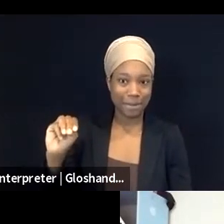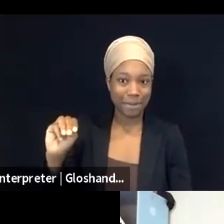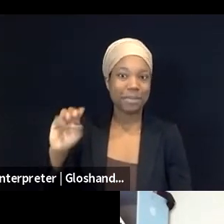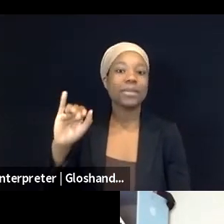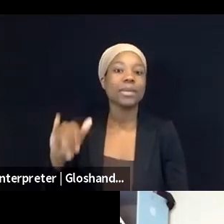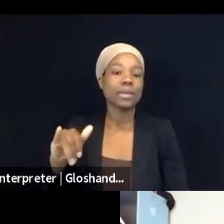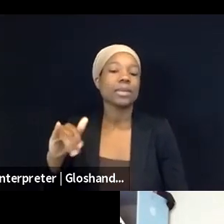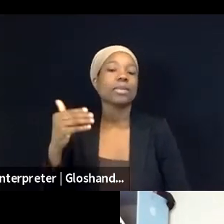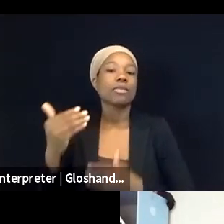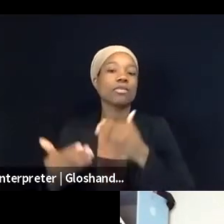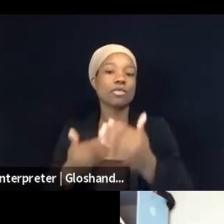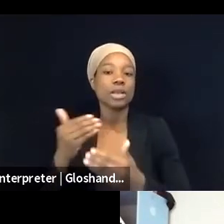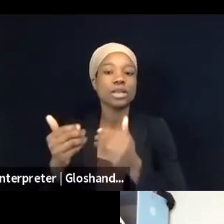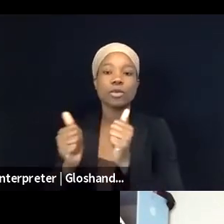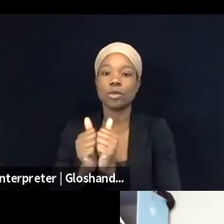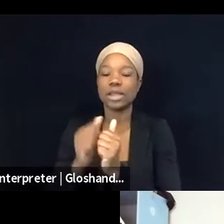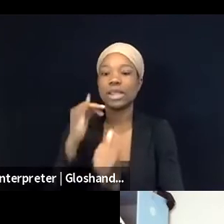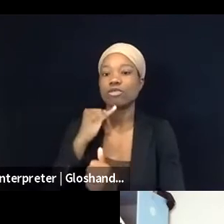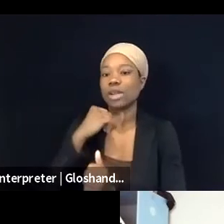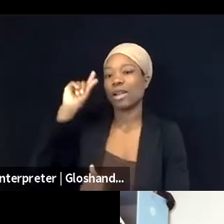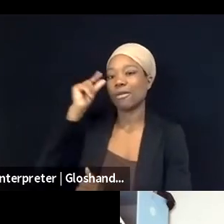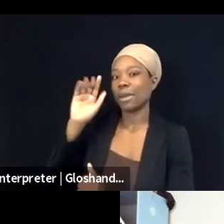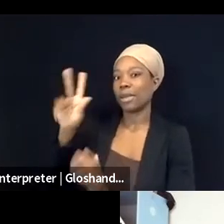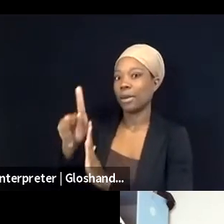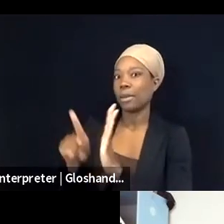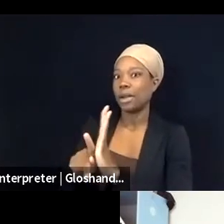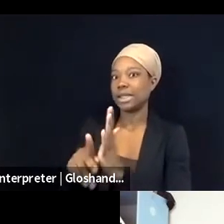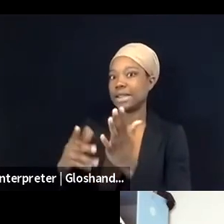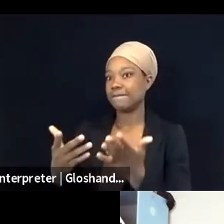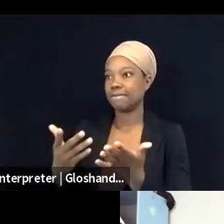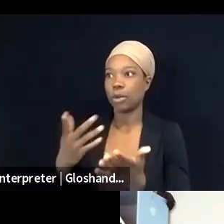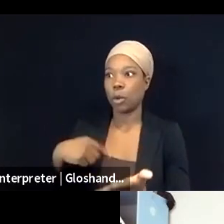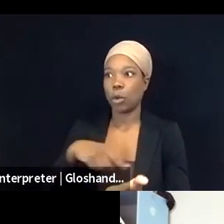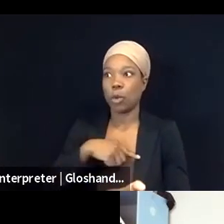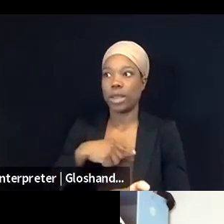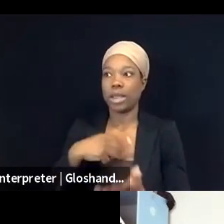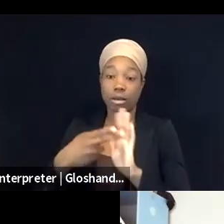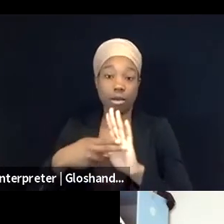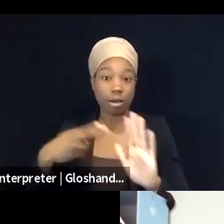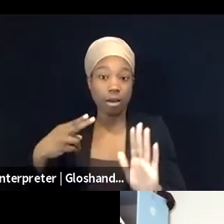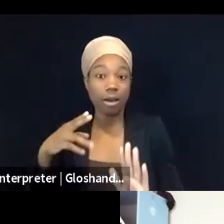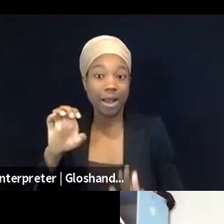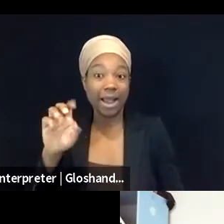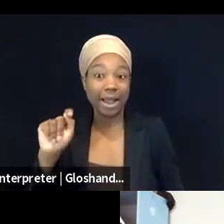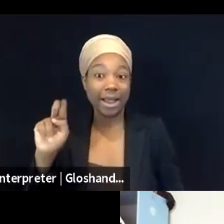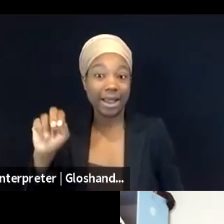of essentially, what we call ethnically cleansing or removing Palestinians from neighborhoods